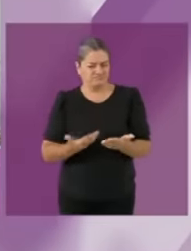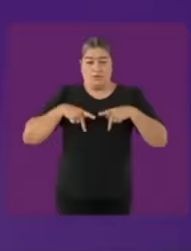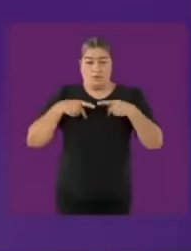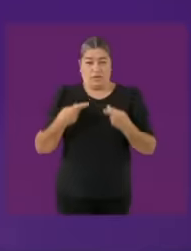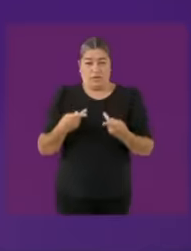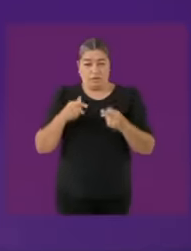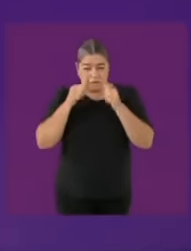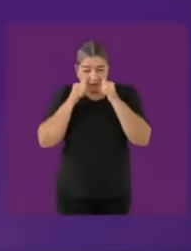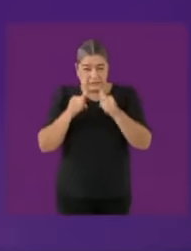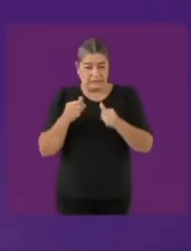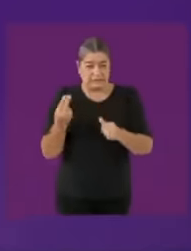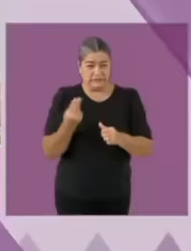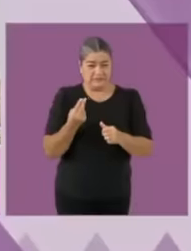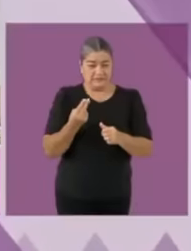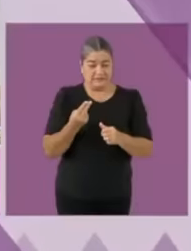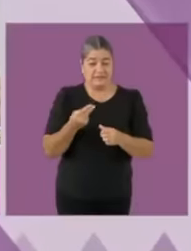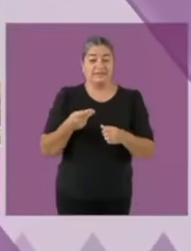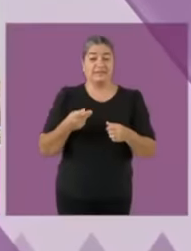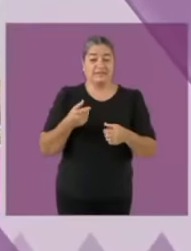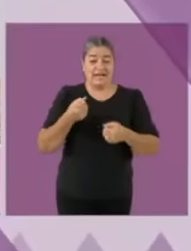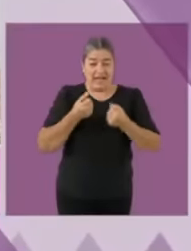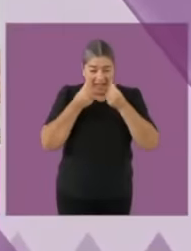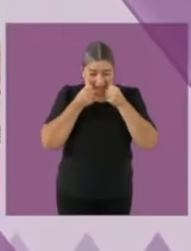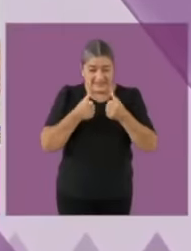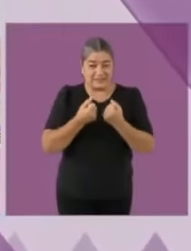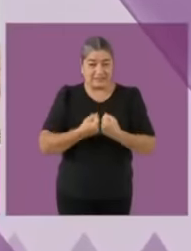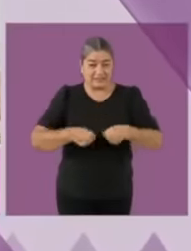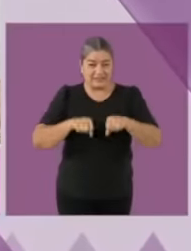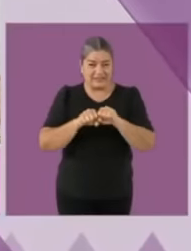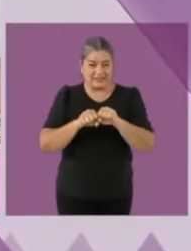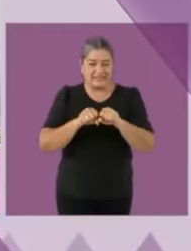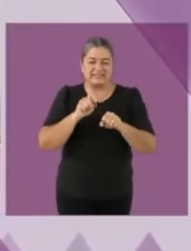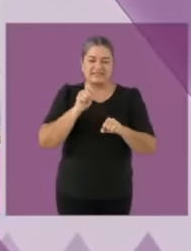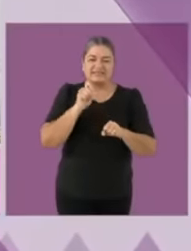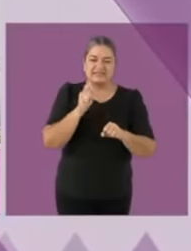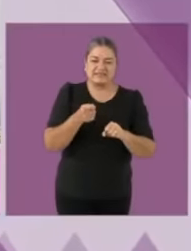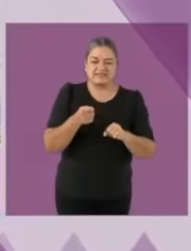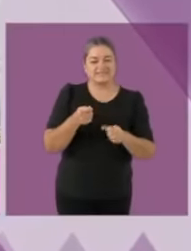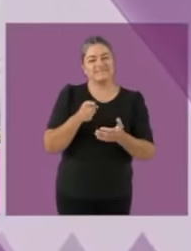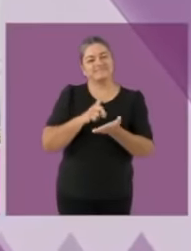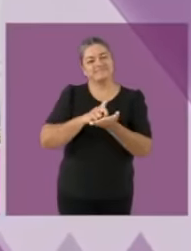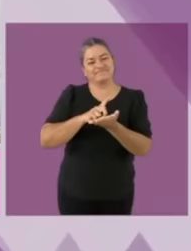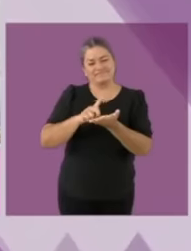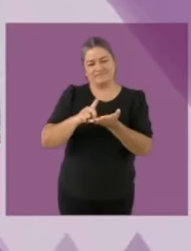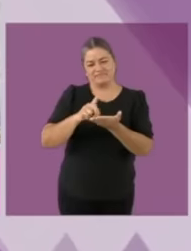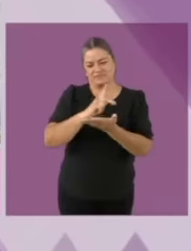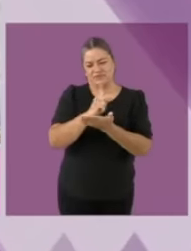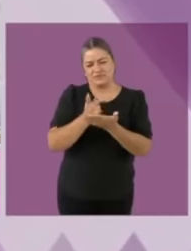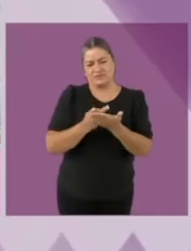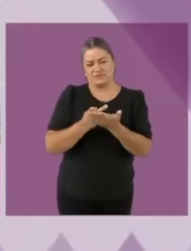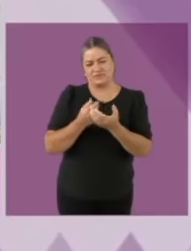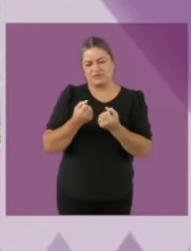Hey, we talk about social programs for adults over 65 years of age. We are